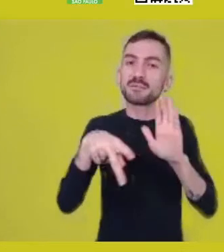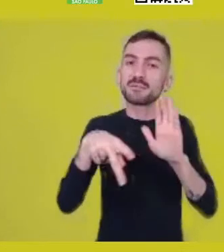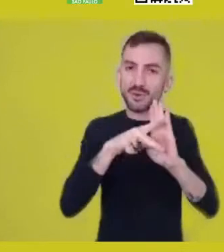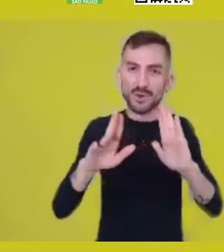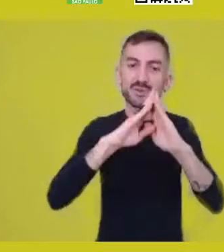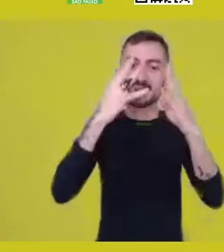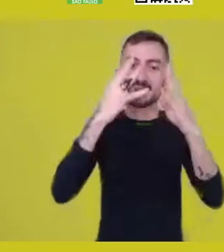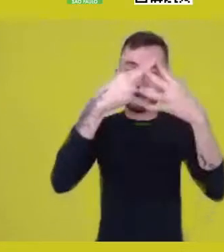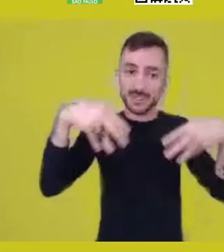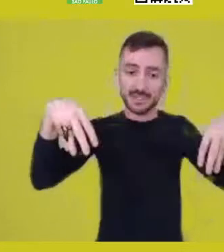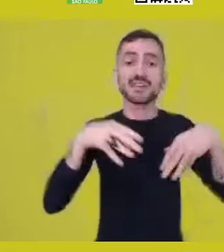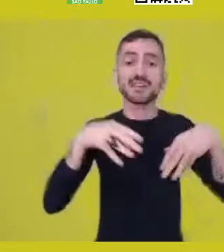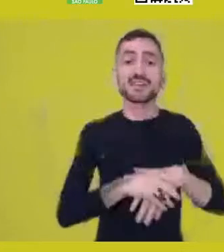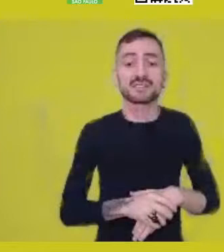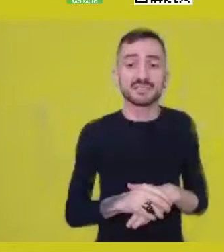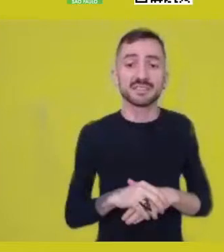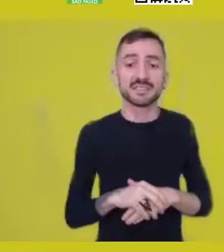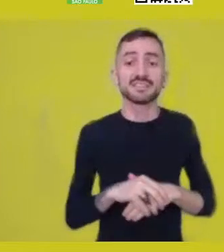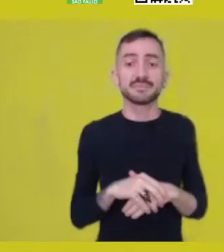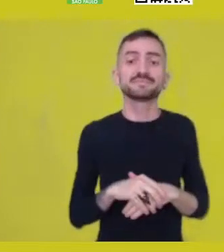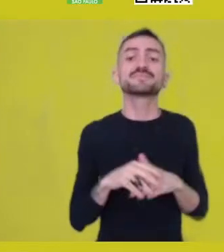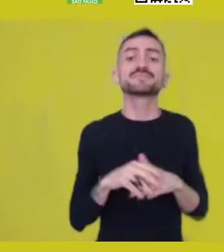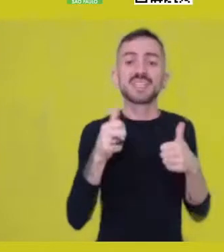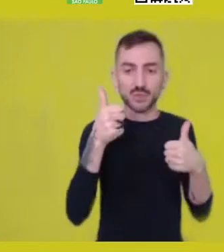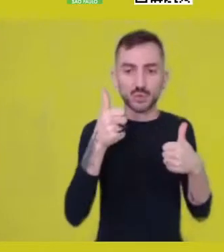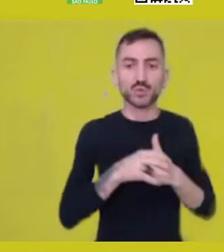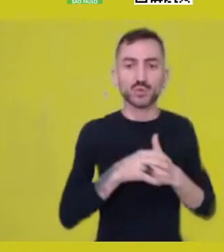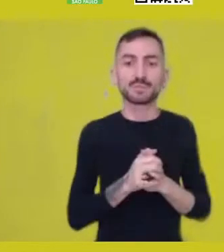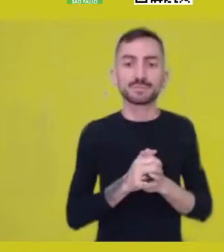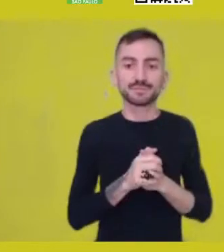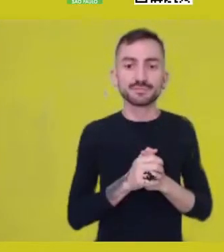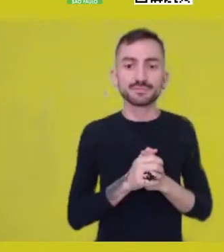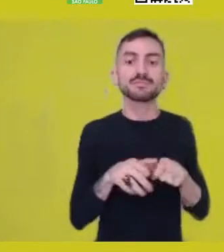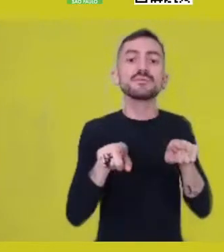Yes, yes. -And it will be next weekend